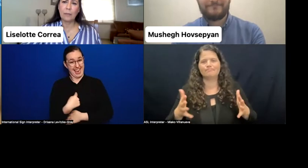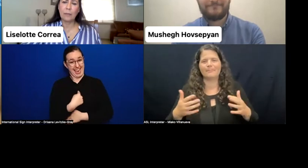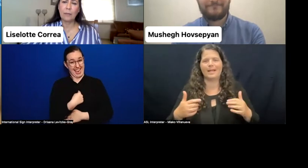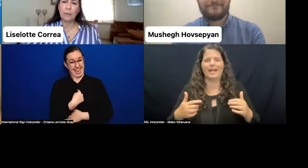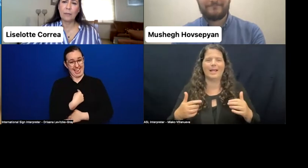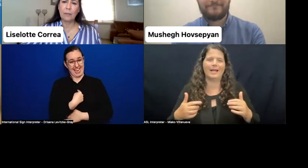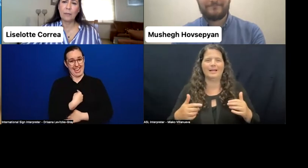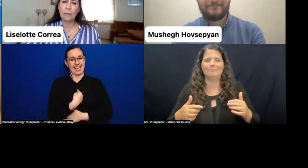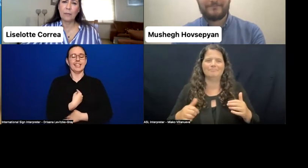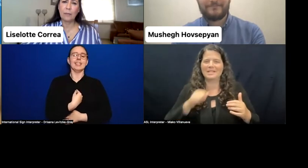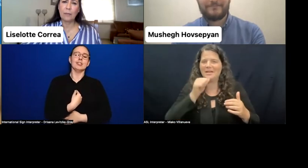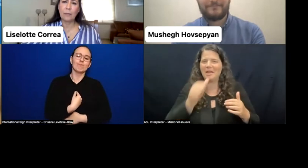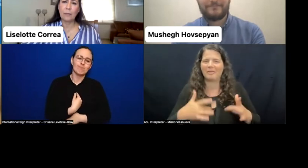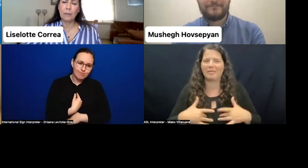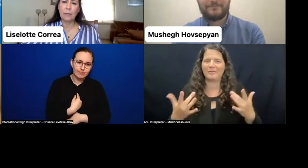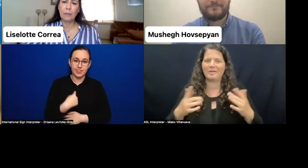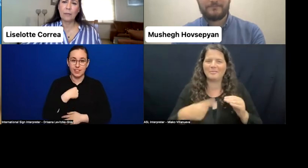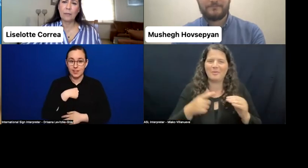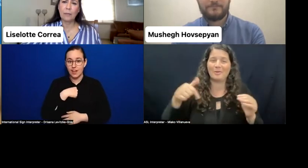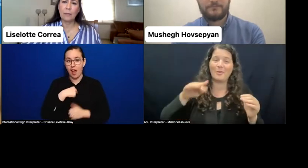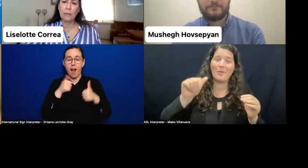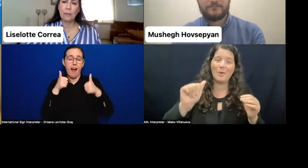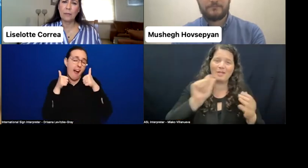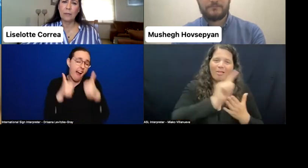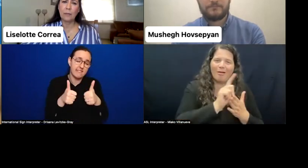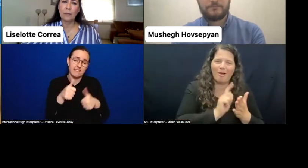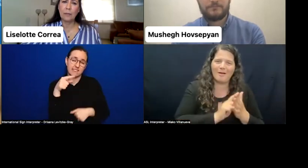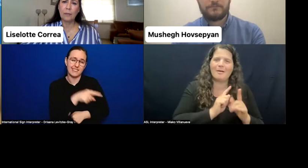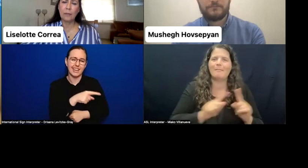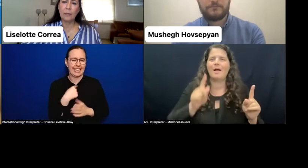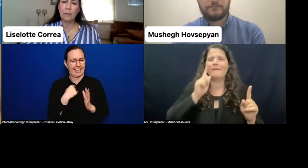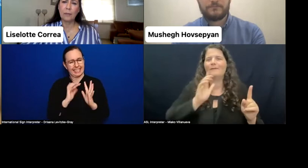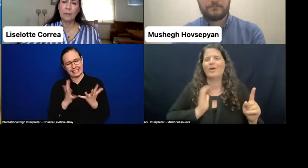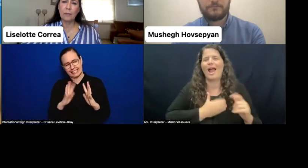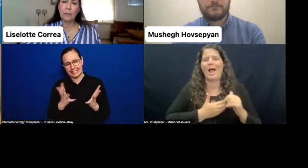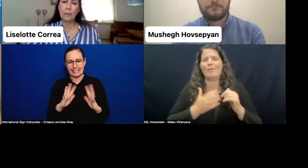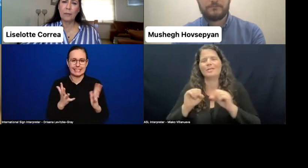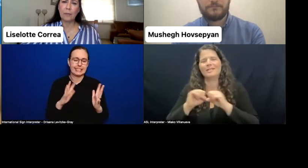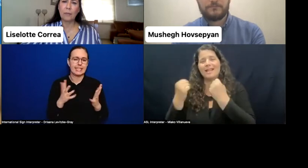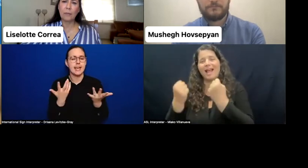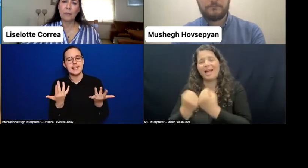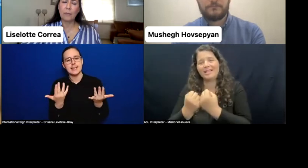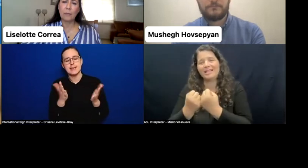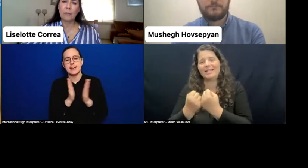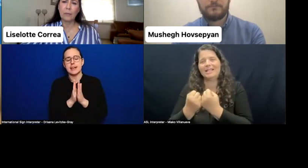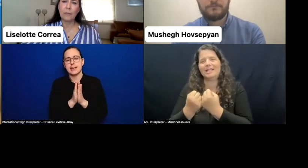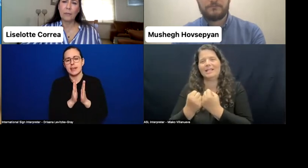But I think that in our society, this positive discrimination